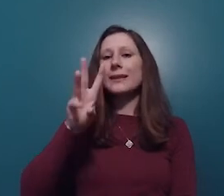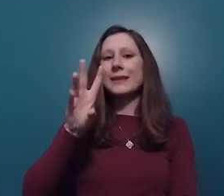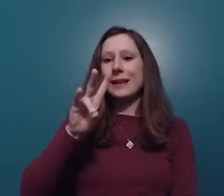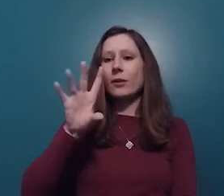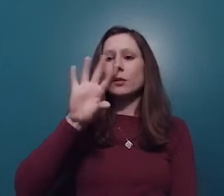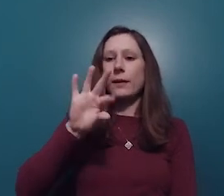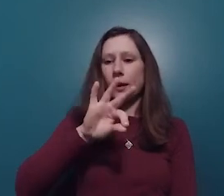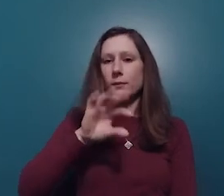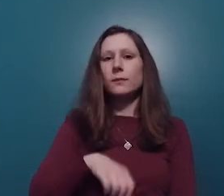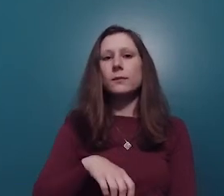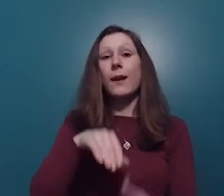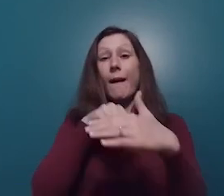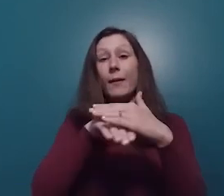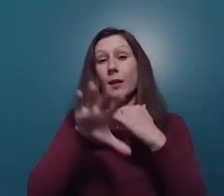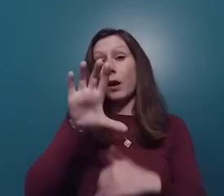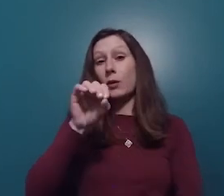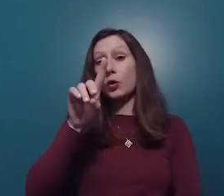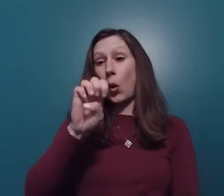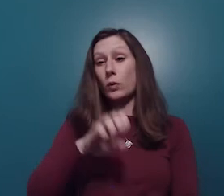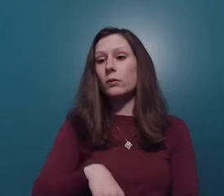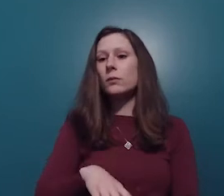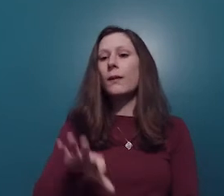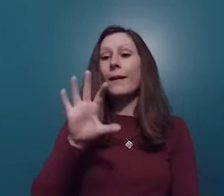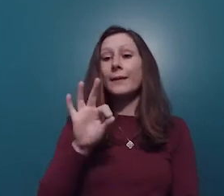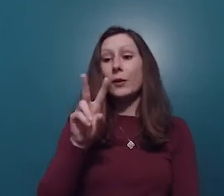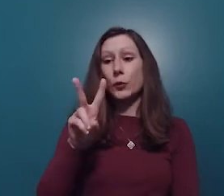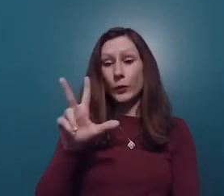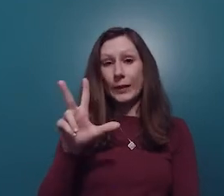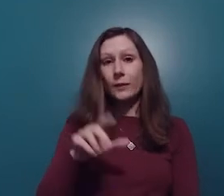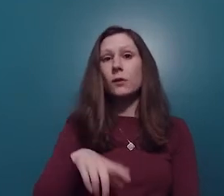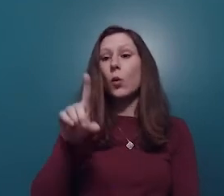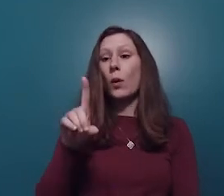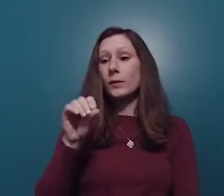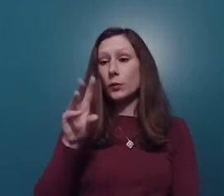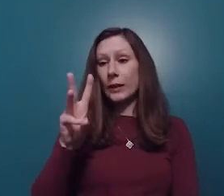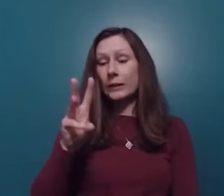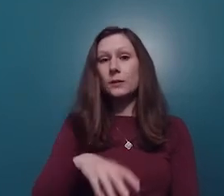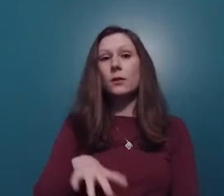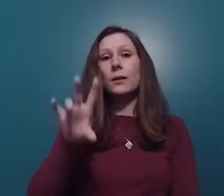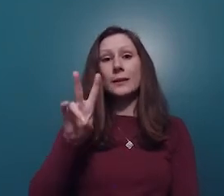The access code is 923 106 725.